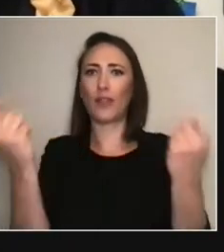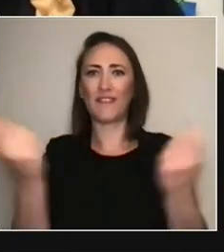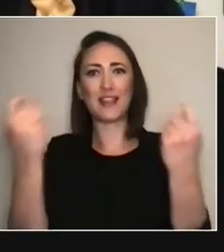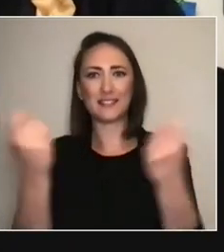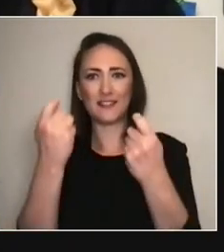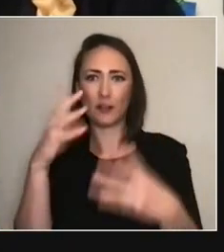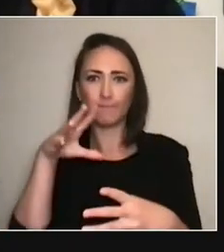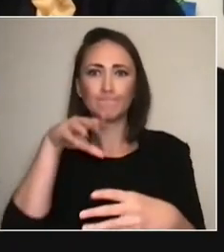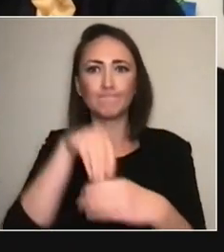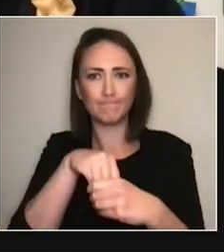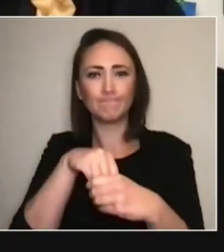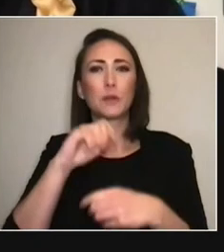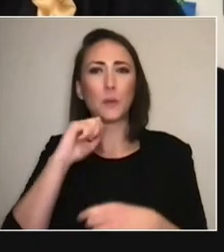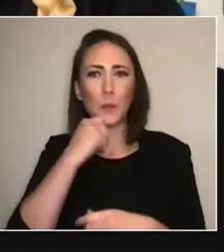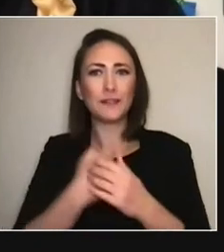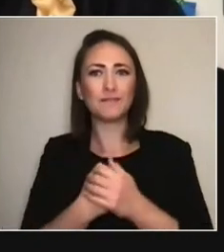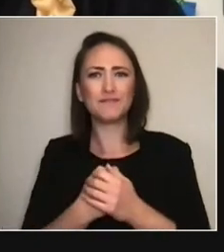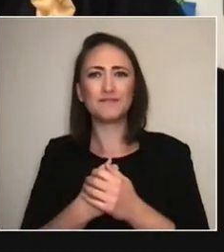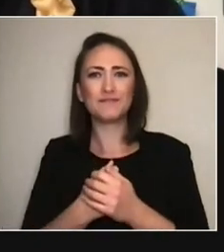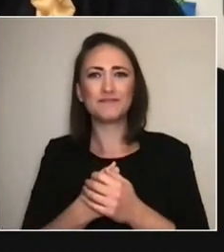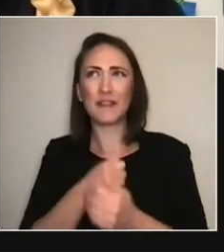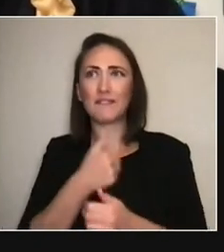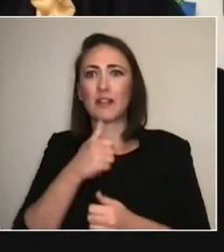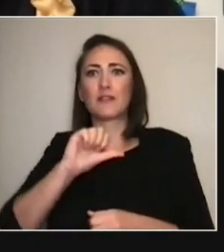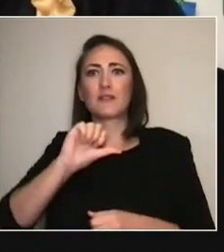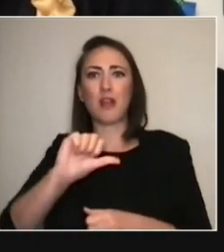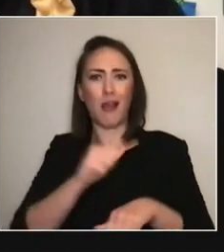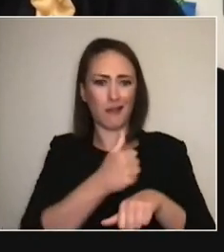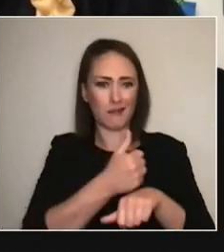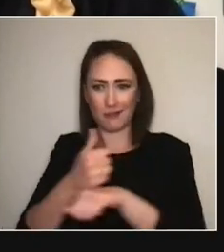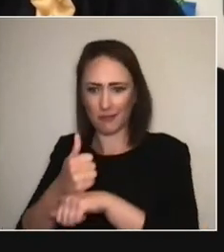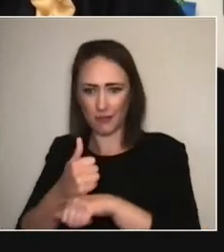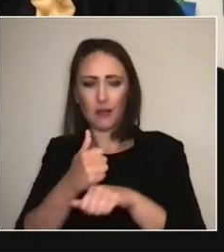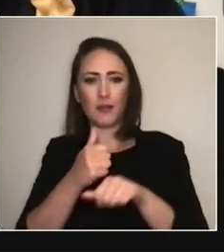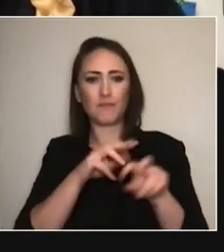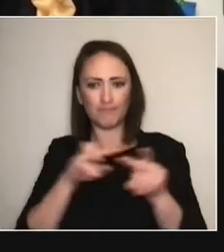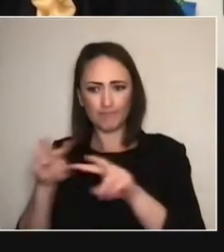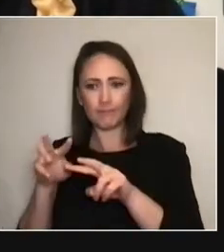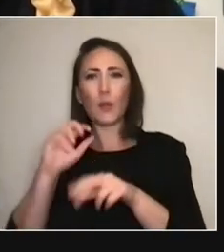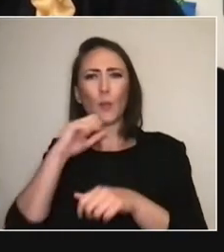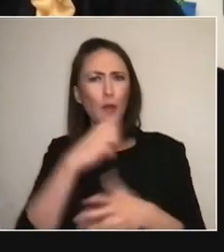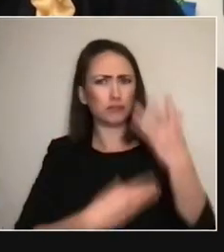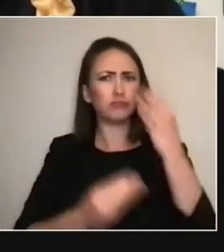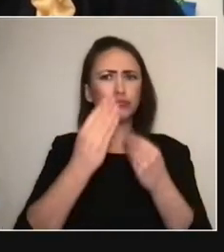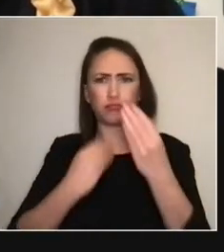you learn all these kinds of things. But we're really also interested in the kinds of new skills